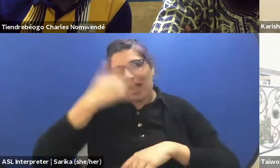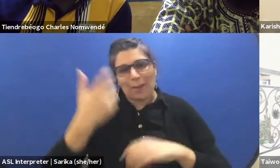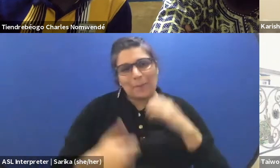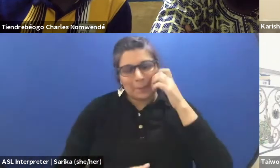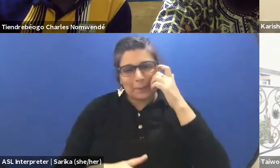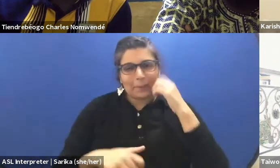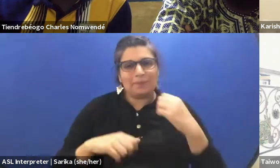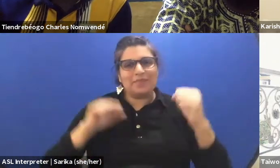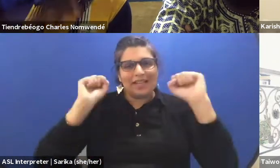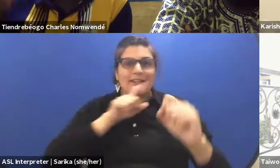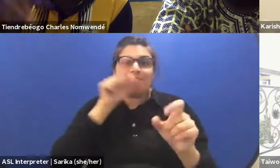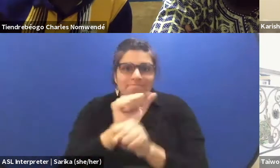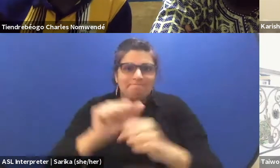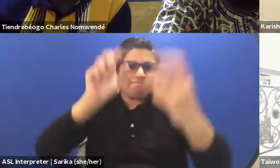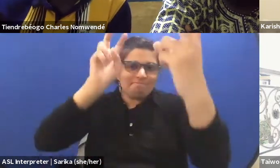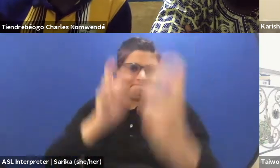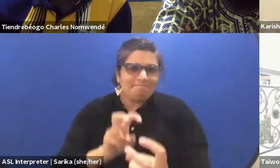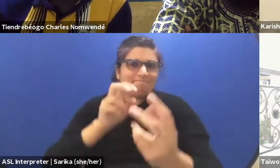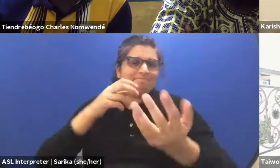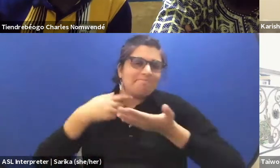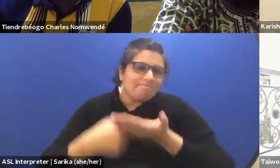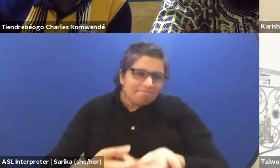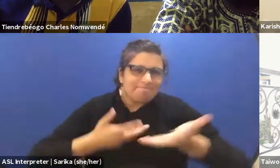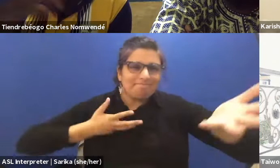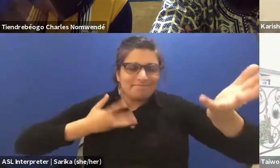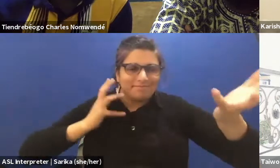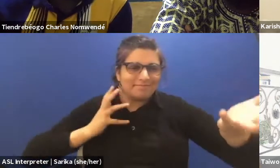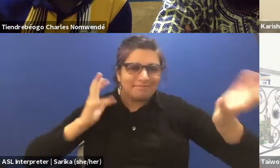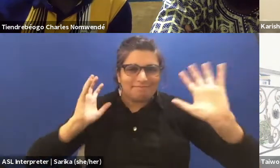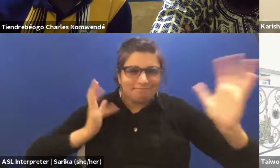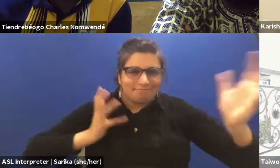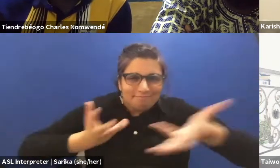physically or another moment on other topics,